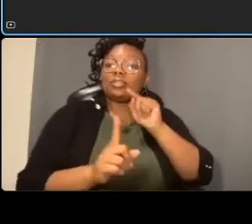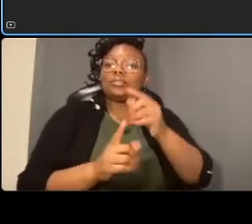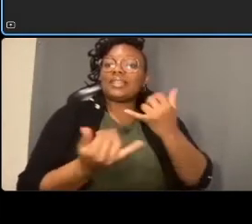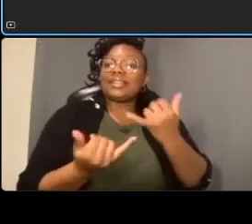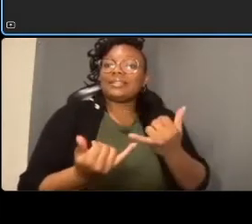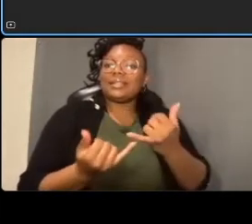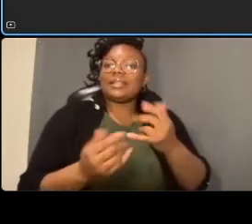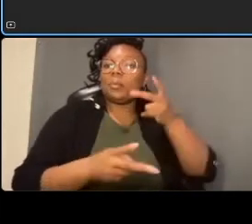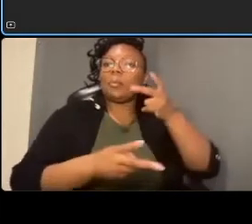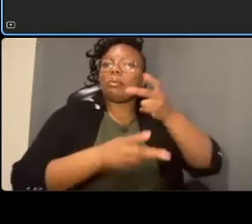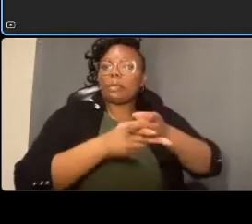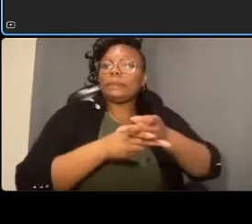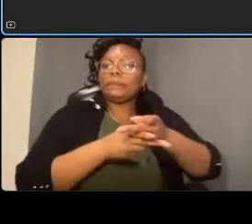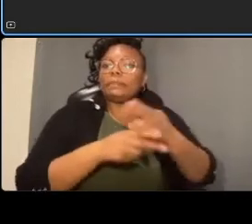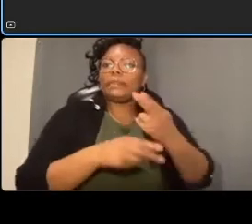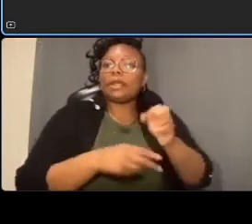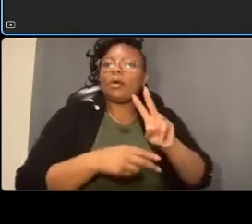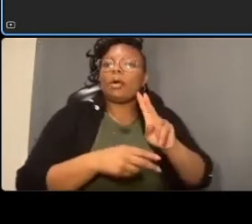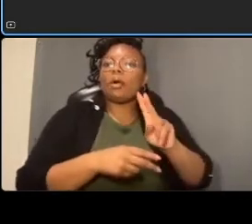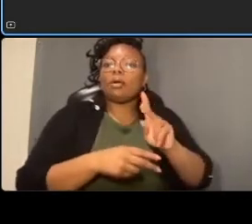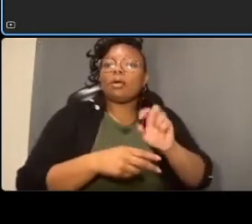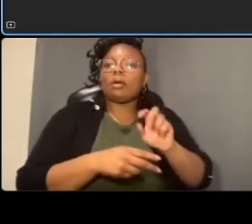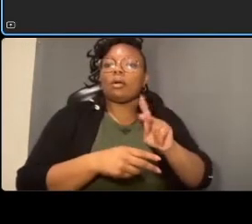i'm going to go ahead and back up now to nebraska and describe